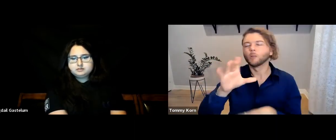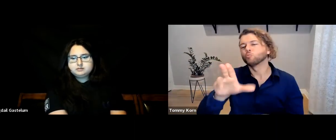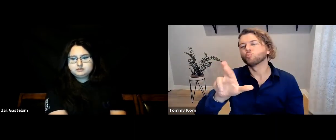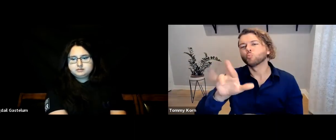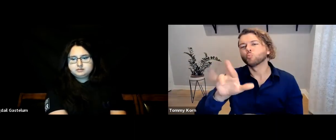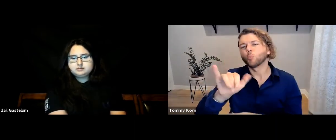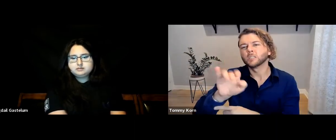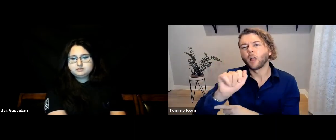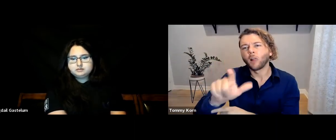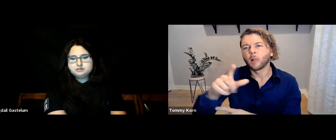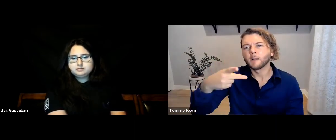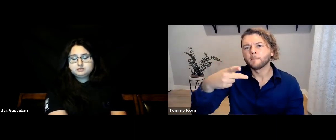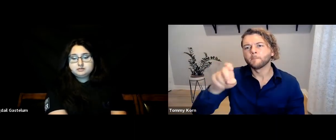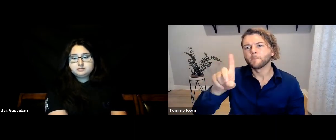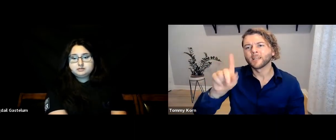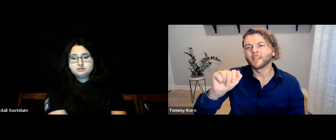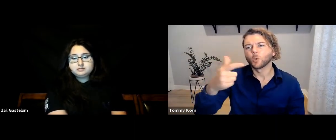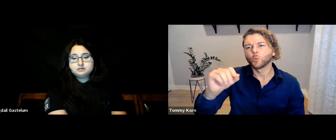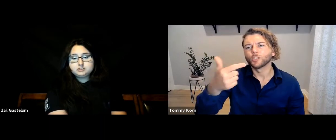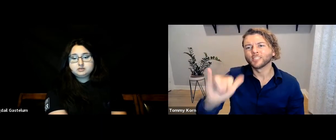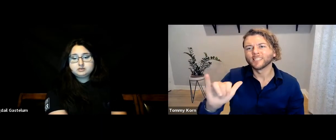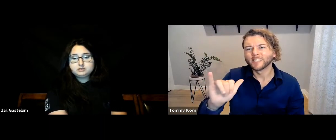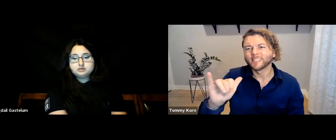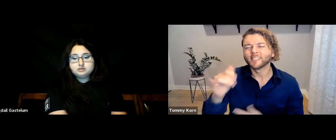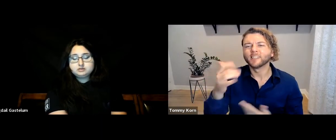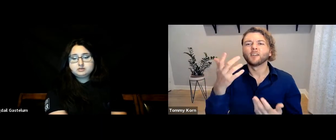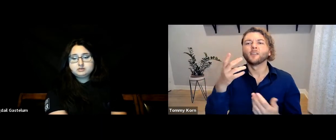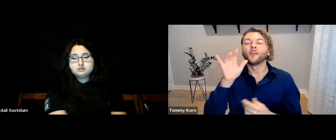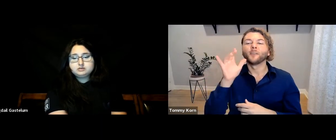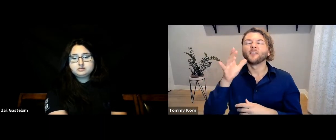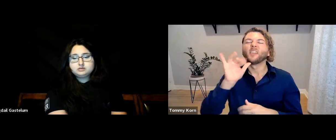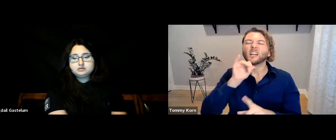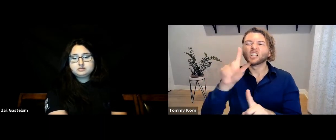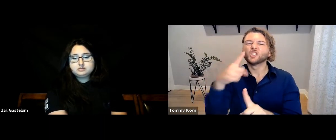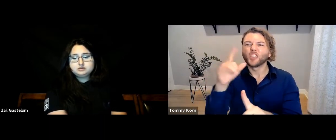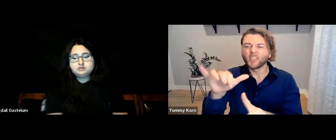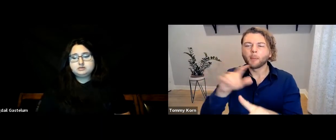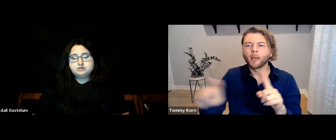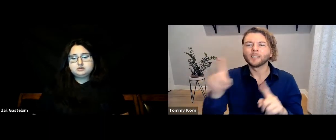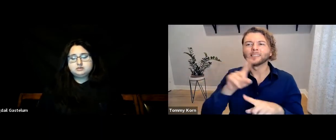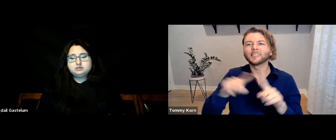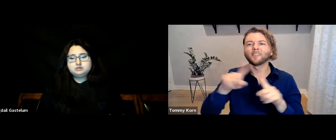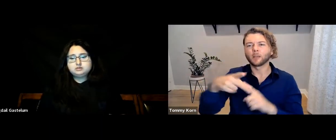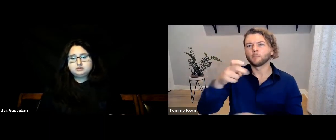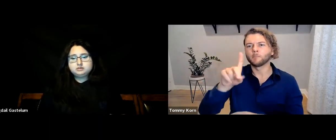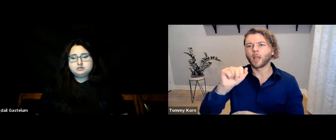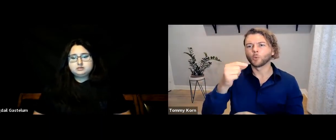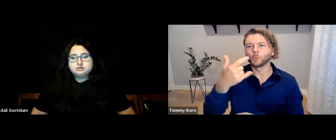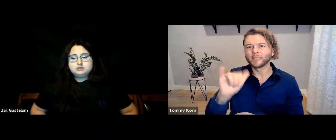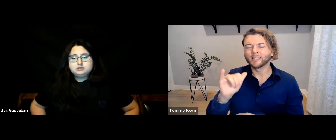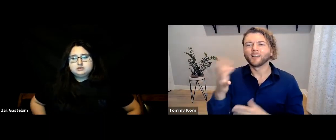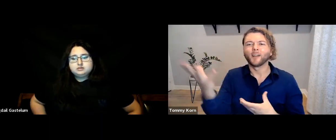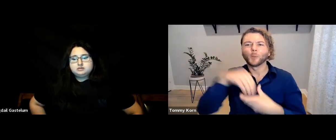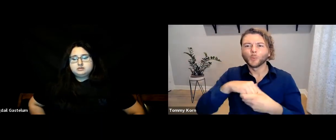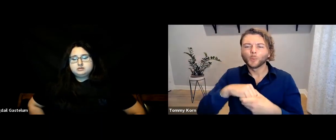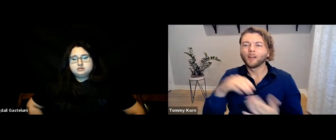is critical pedagogy. It’s just one type of pedagogy.